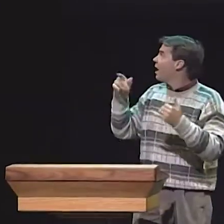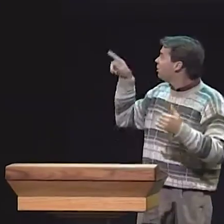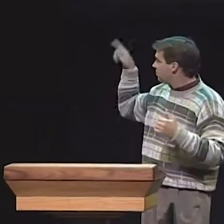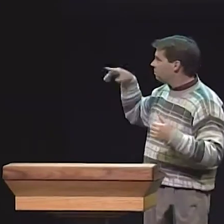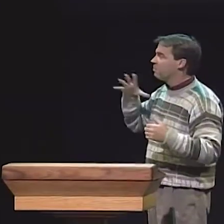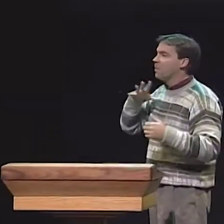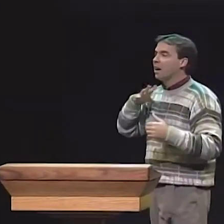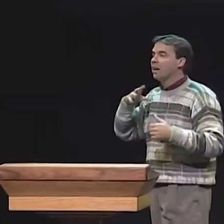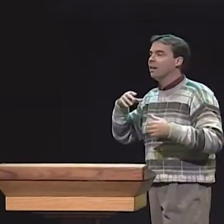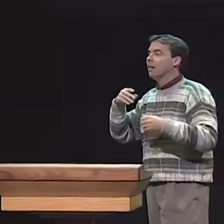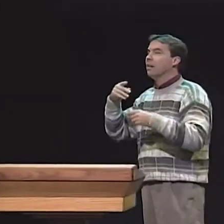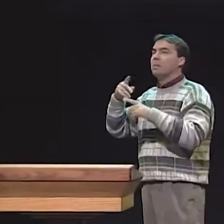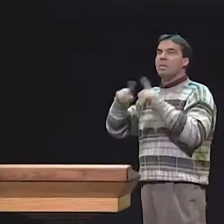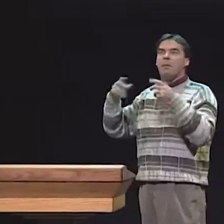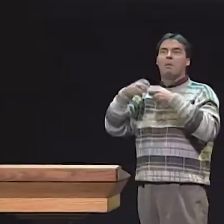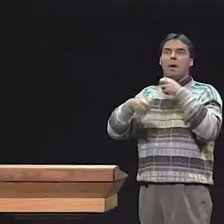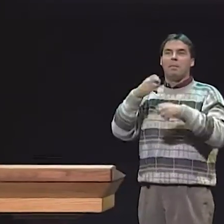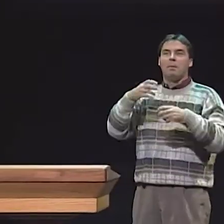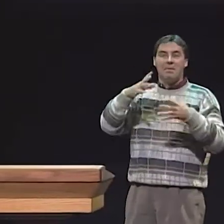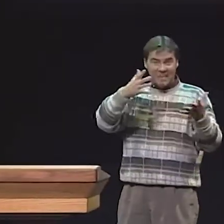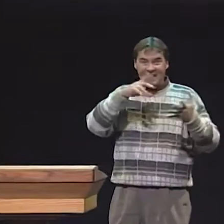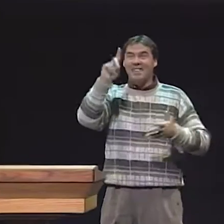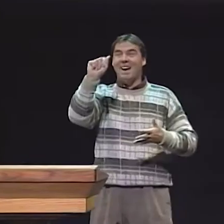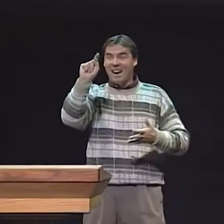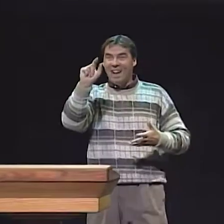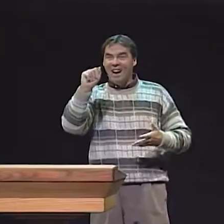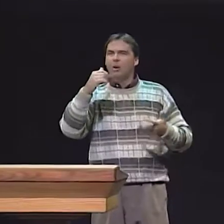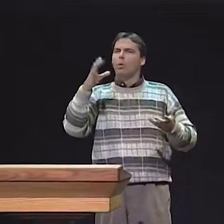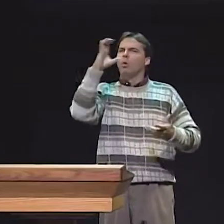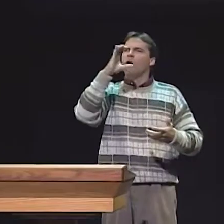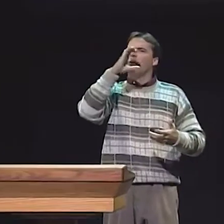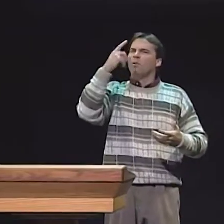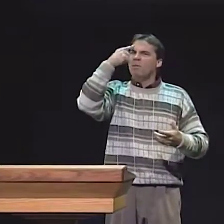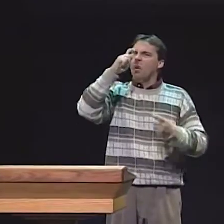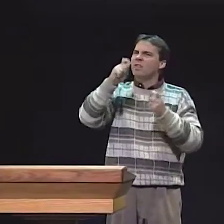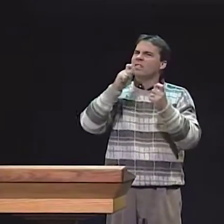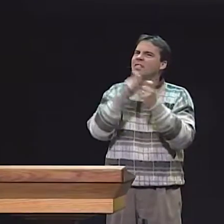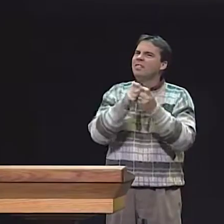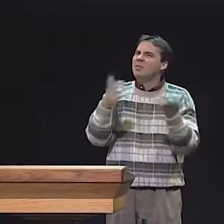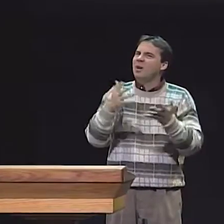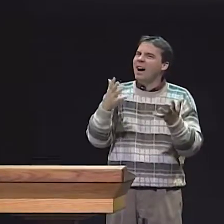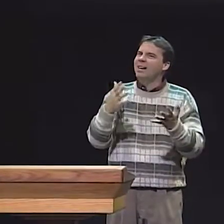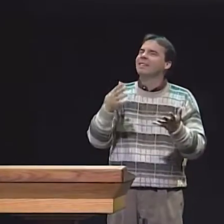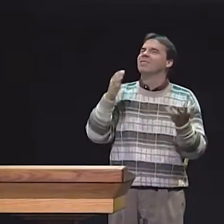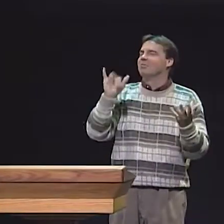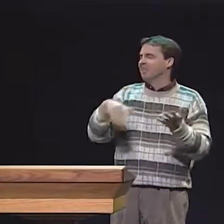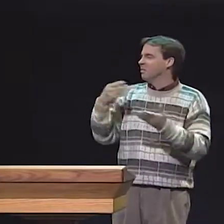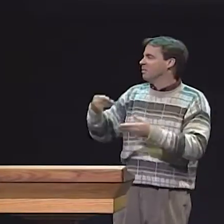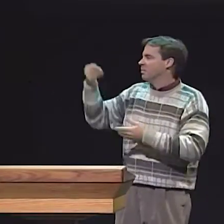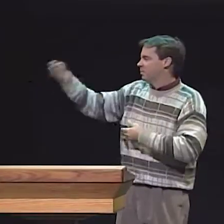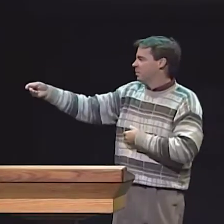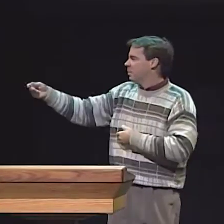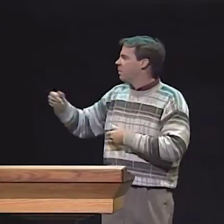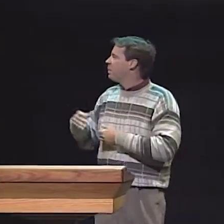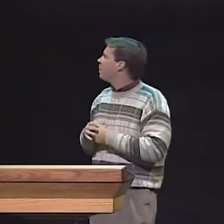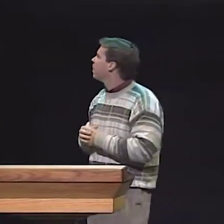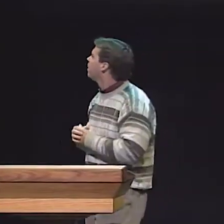WERE VIDEOTAPED AND WE ANALYZED THOSE VIDEOTAPES FOR THEIR STORYTELLING AND SIGN LANGUAGE ABILITY.